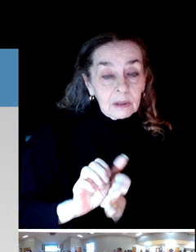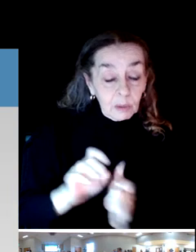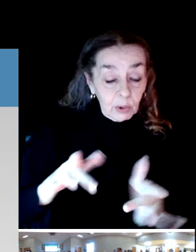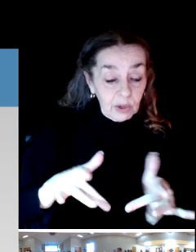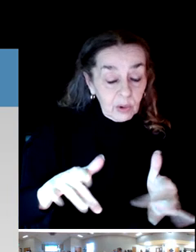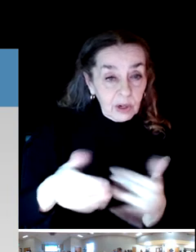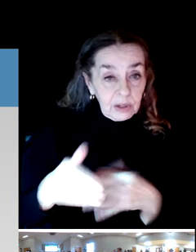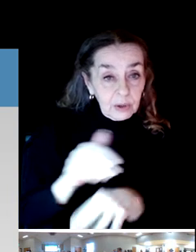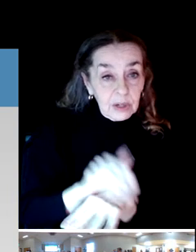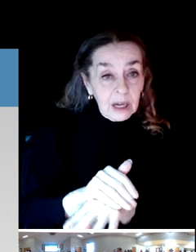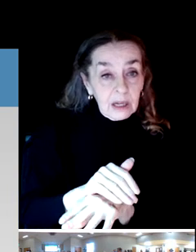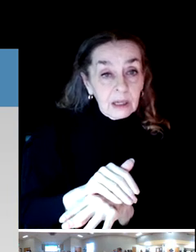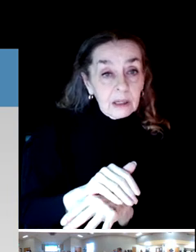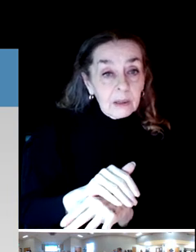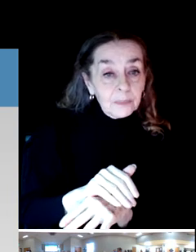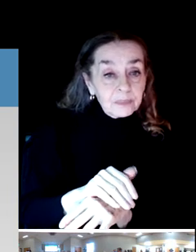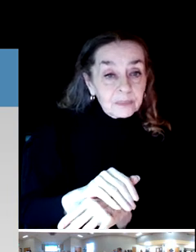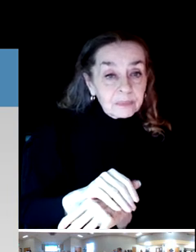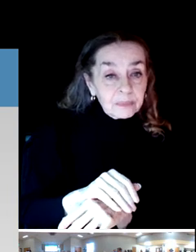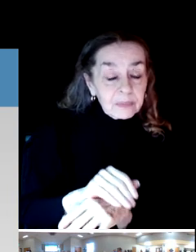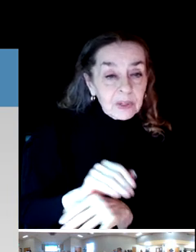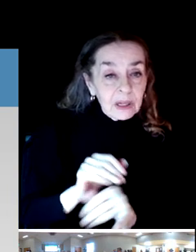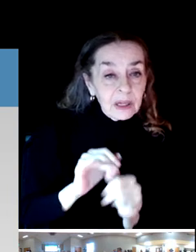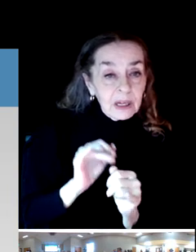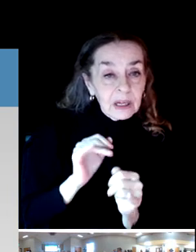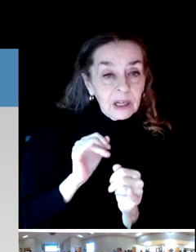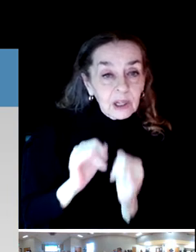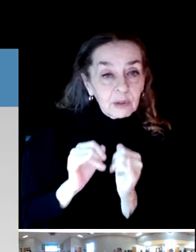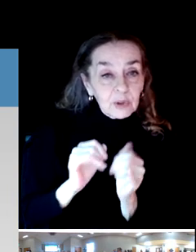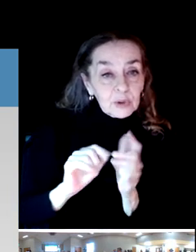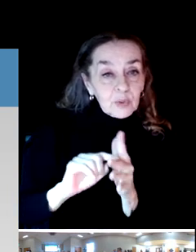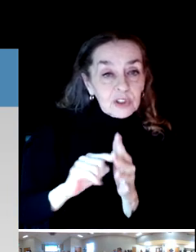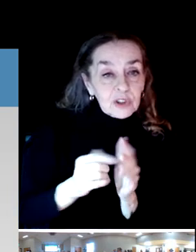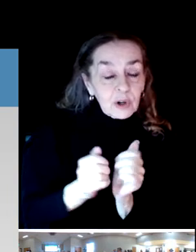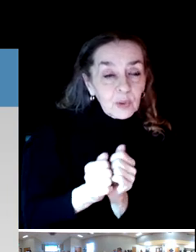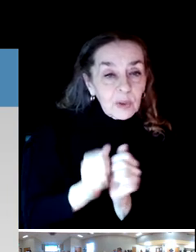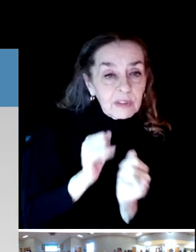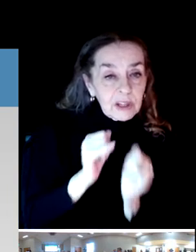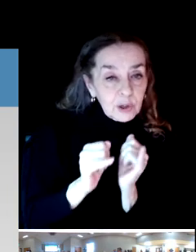Stakeholder interviews, we had we started with a couple of interviews and we've got